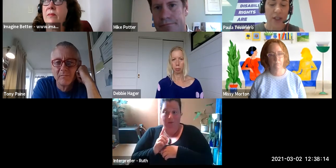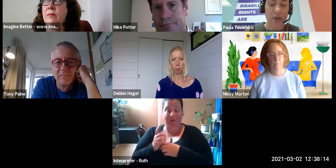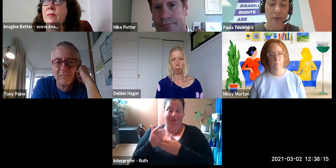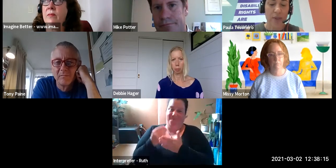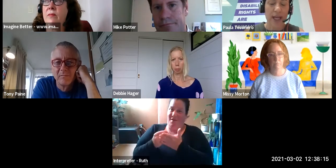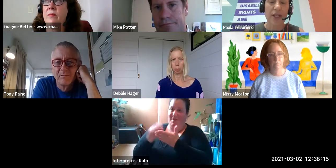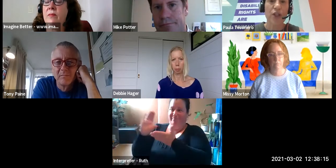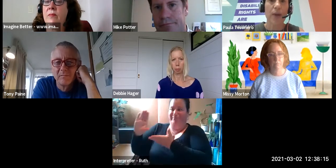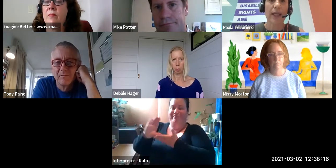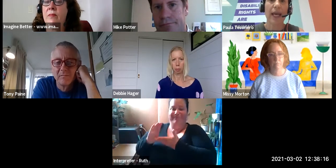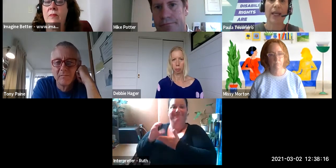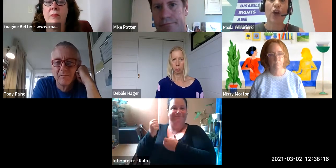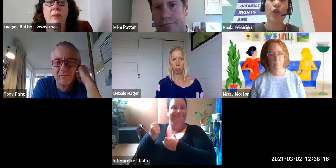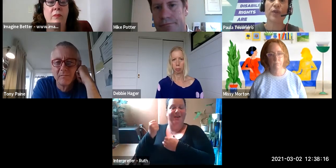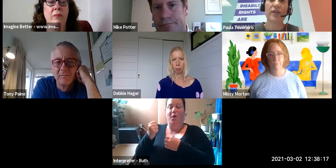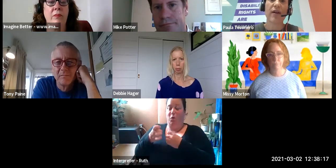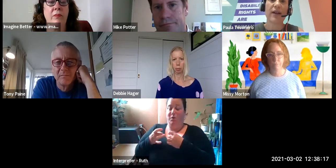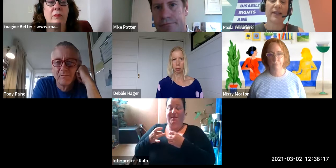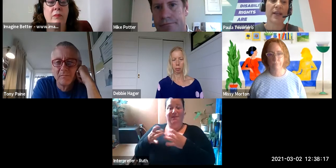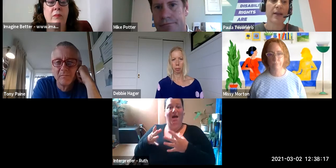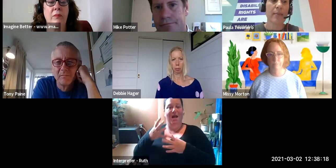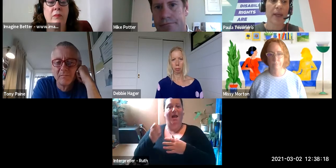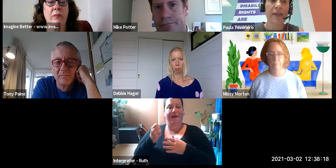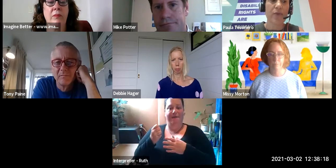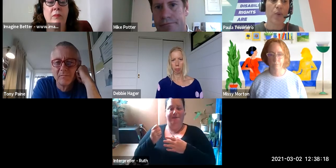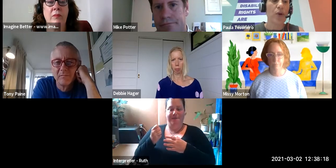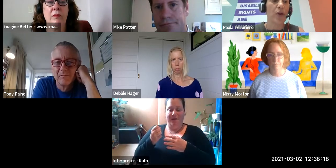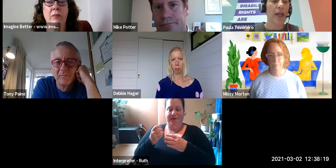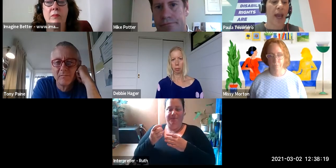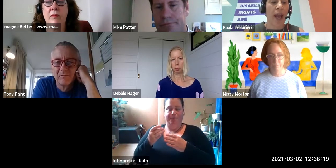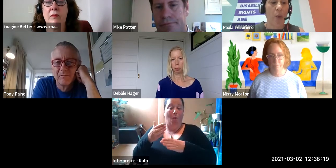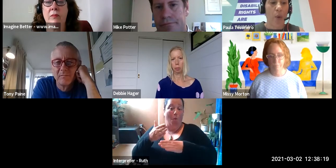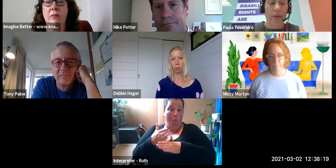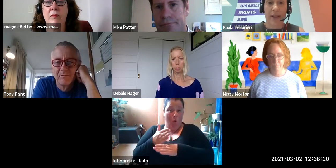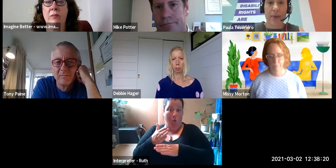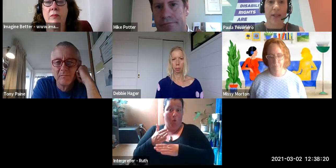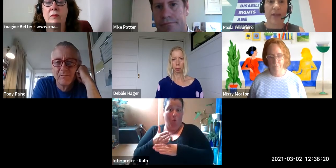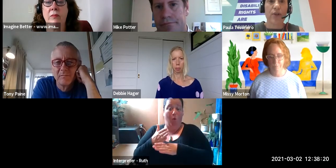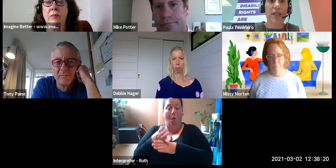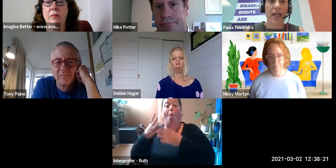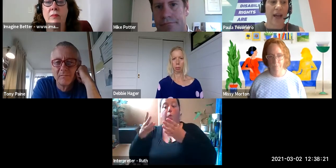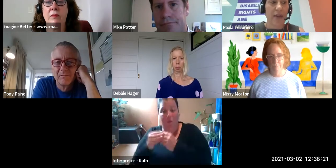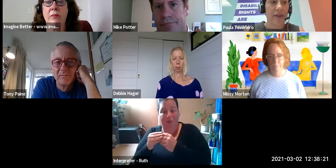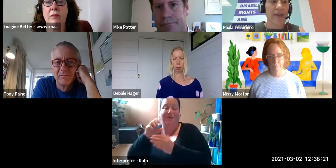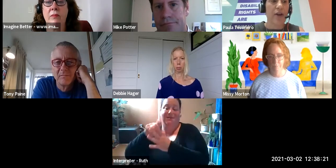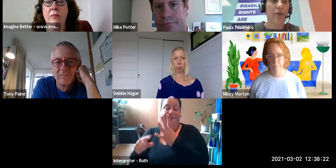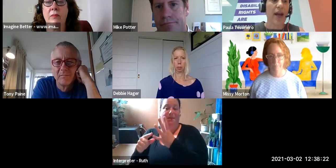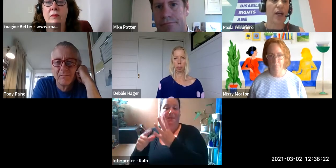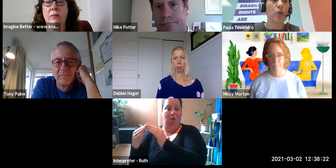to start doing a co-designed piece of work with the disability community and others around